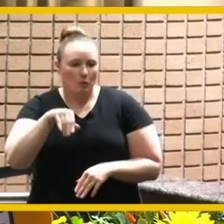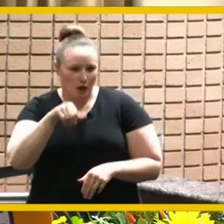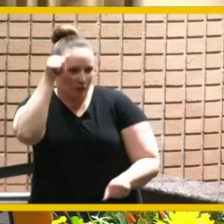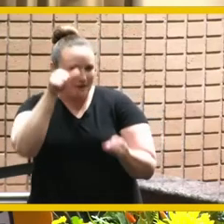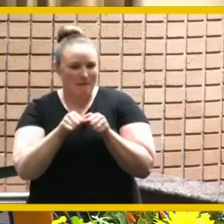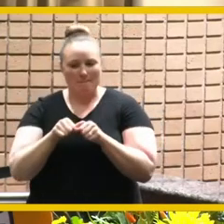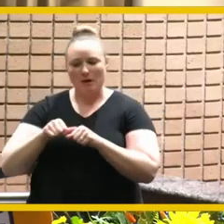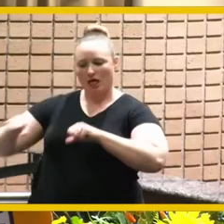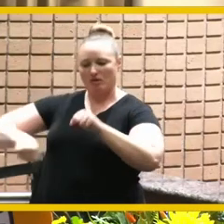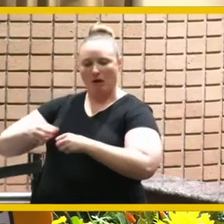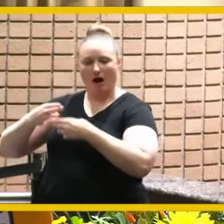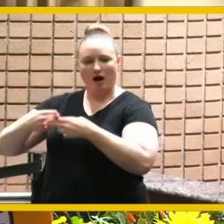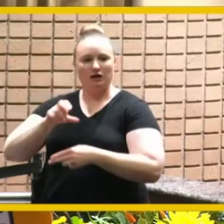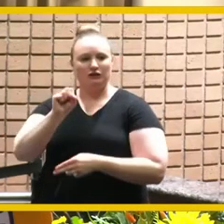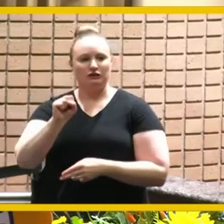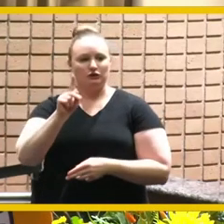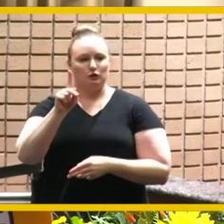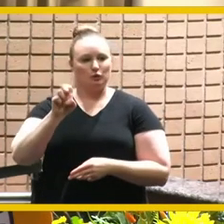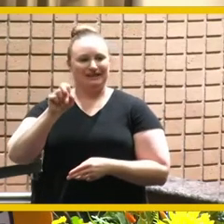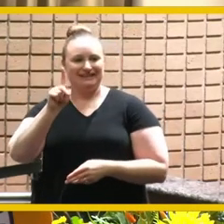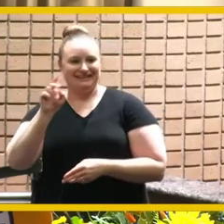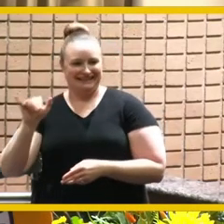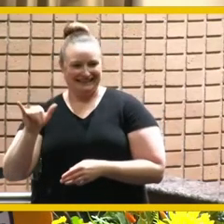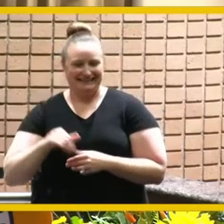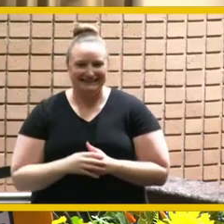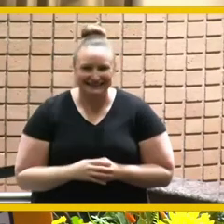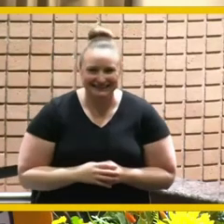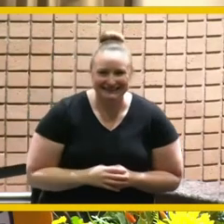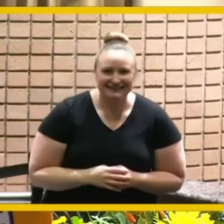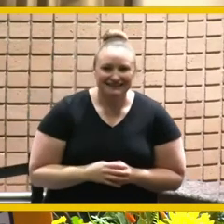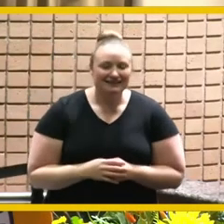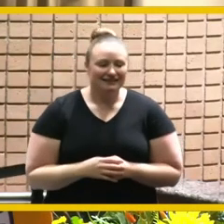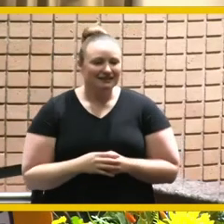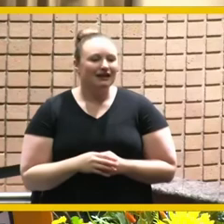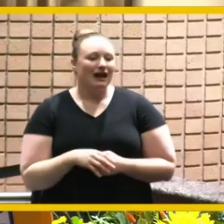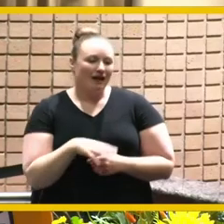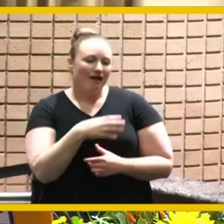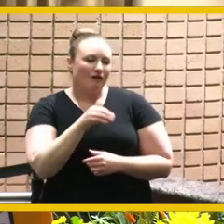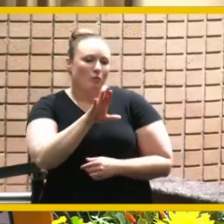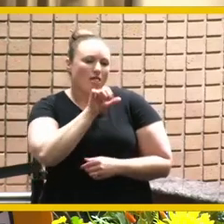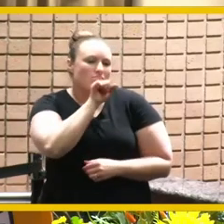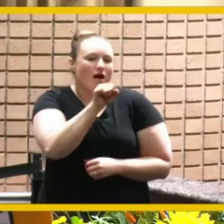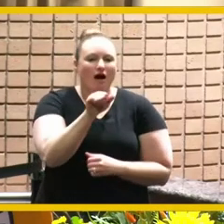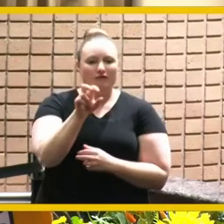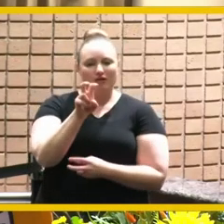and your love for zion national park and other outdoor places please enjoy this